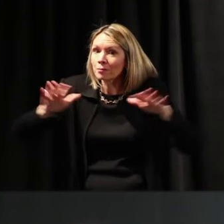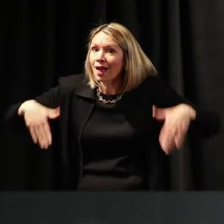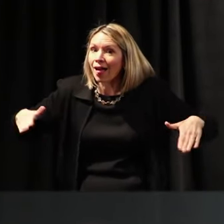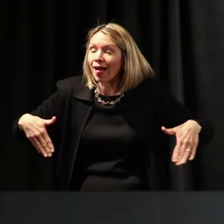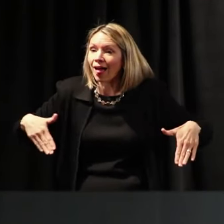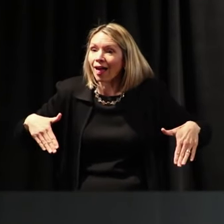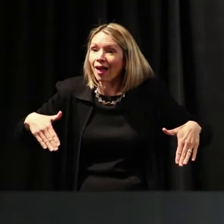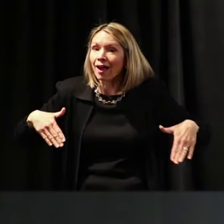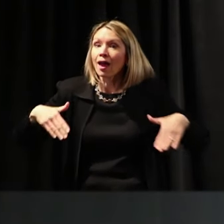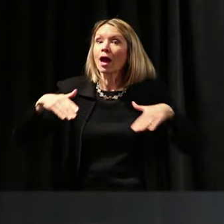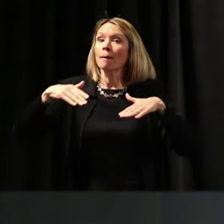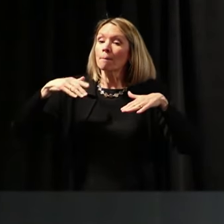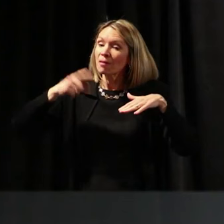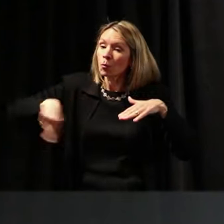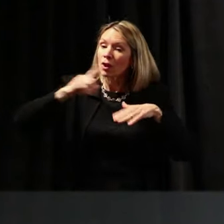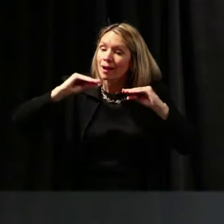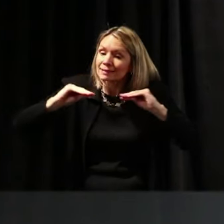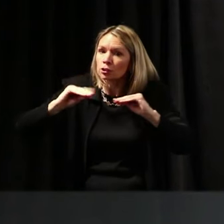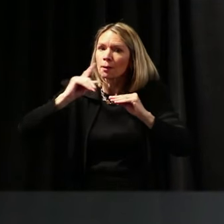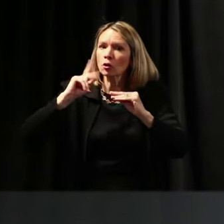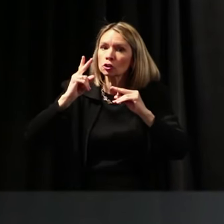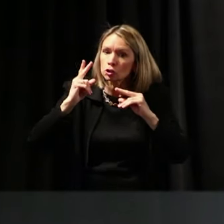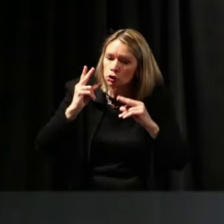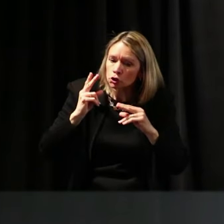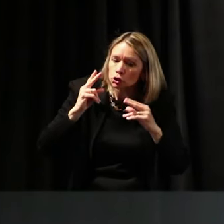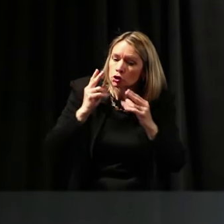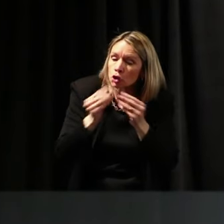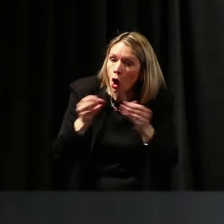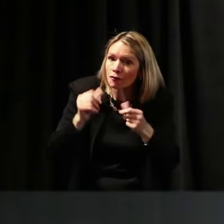those problems using technology that hasn't even been invented yet. And I thought,